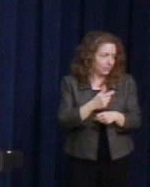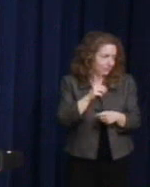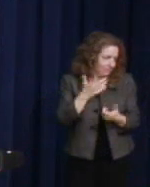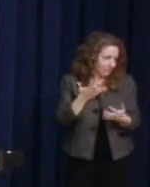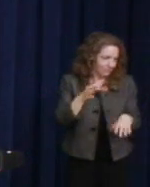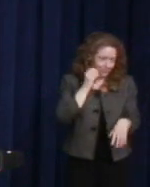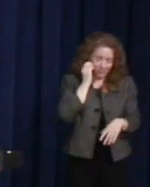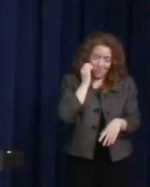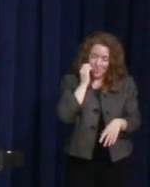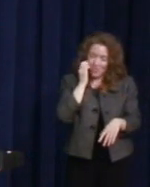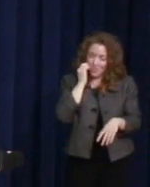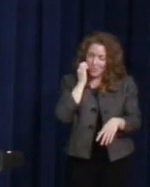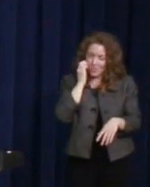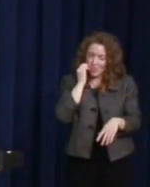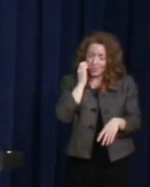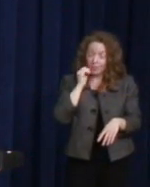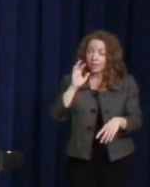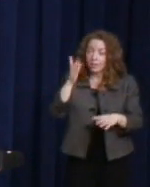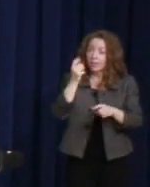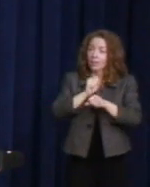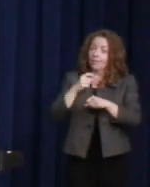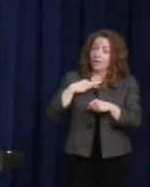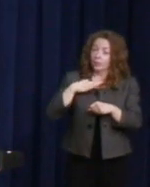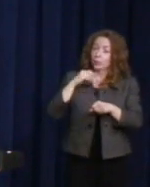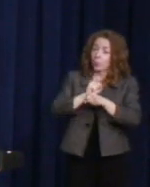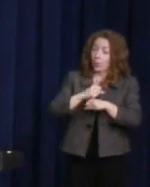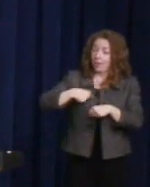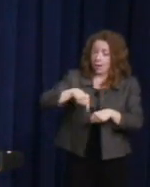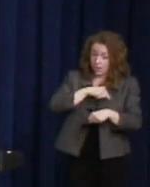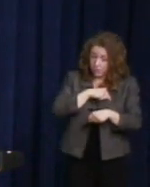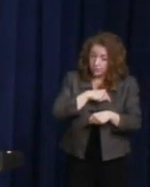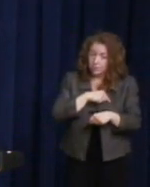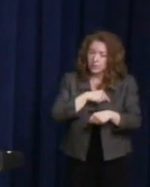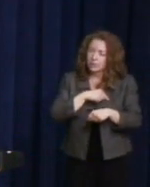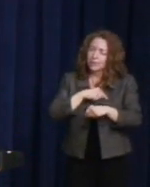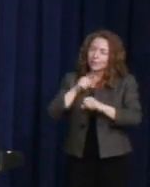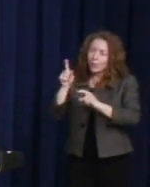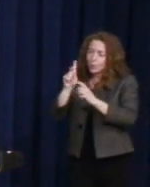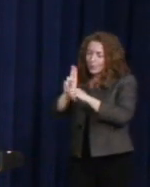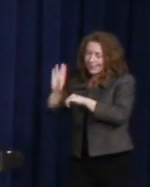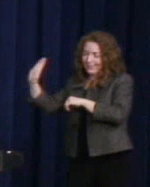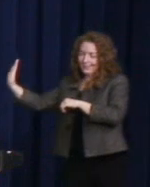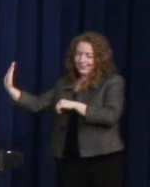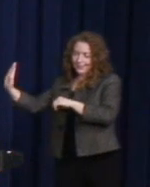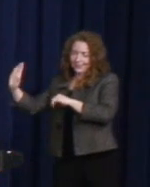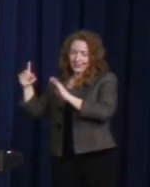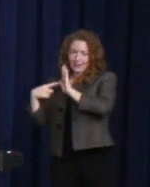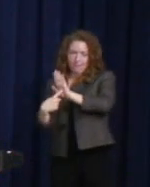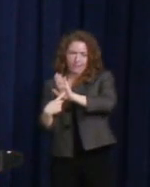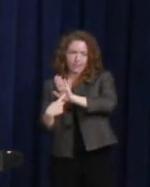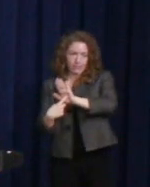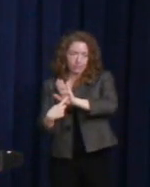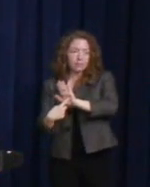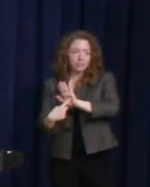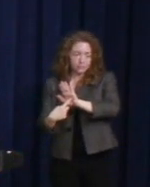us using Harvey's story of inspiration in tackling the unique cultural and societal changes